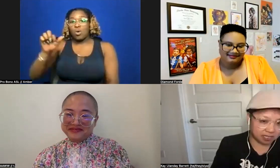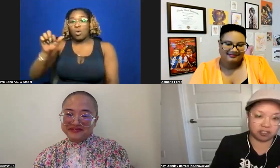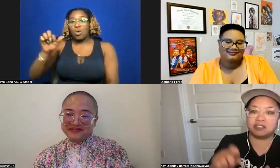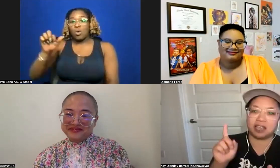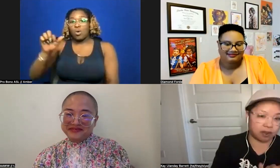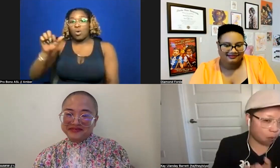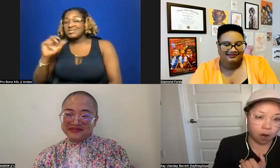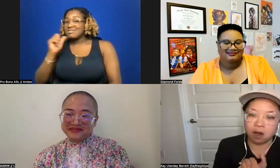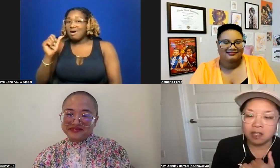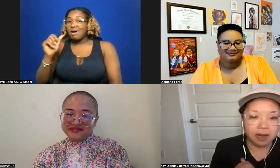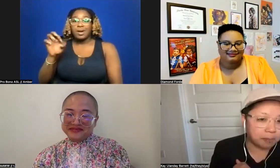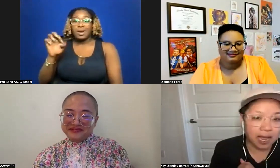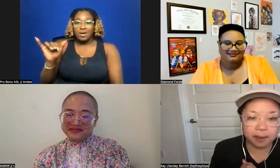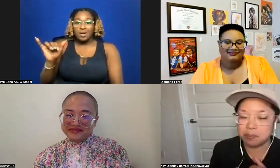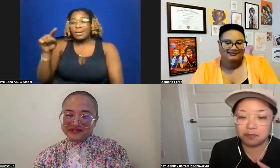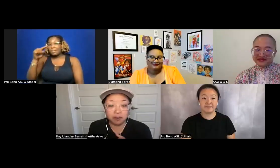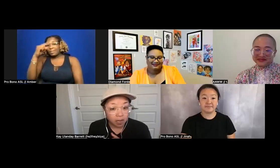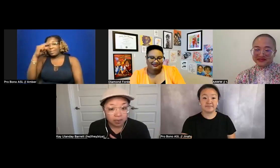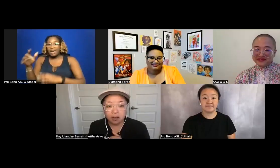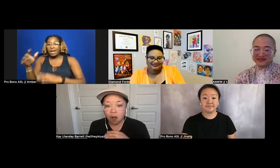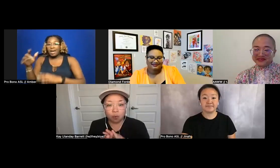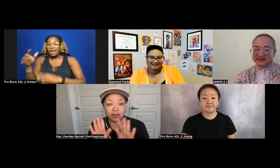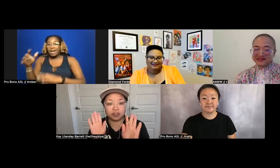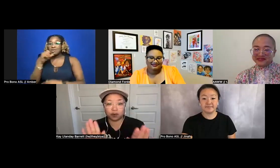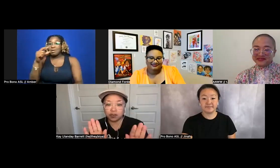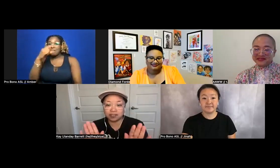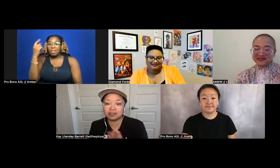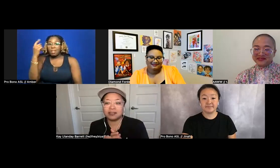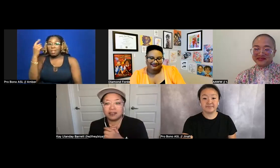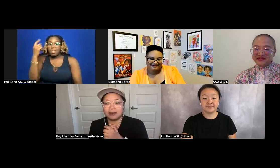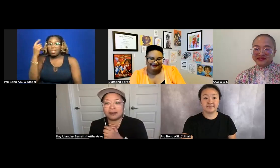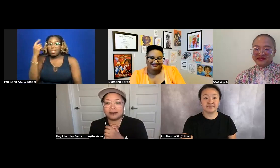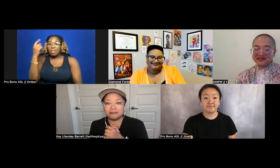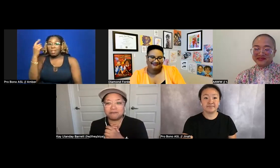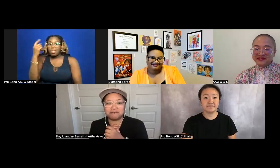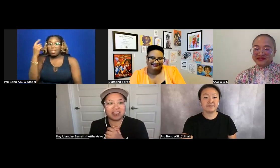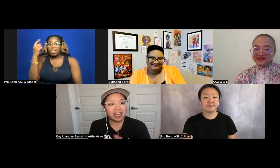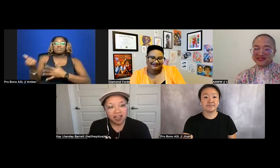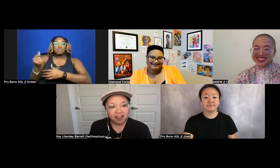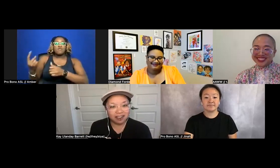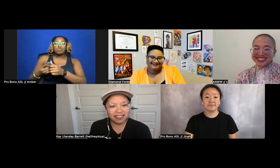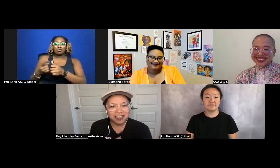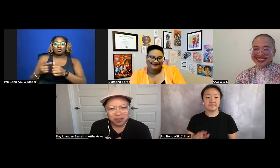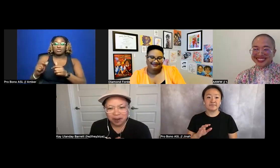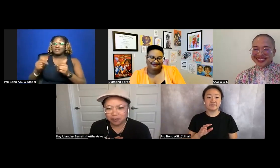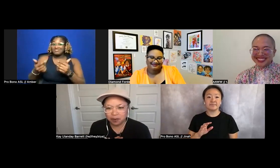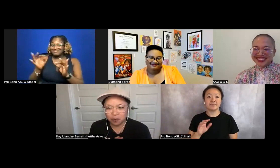Black/indigenous and/or non-black people of color, always first. Yeah thank you everyone,